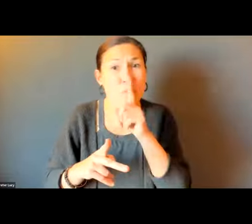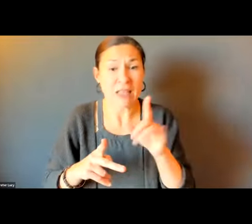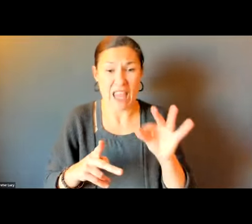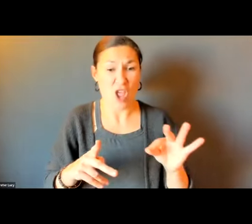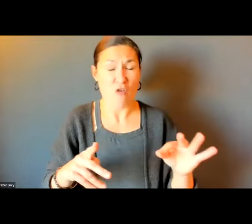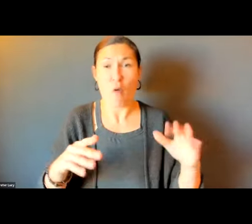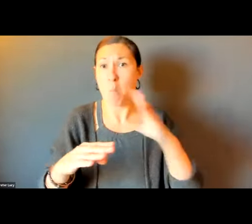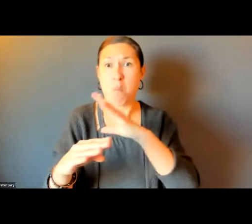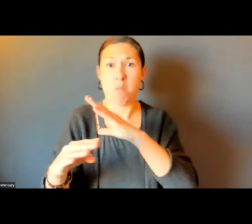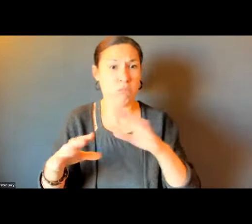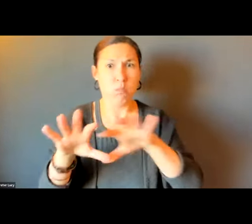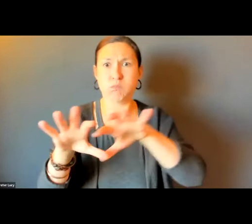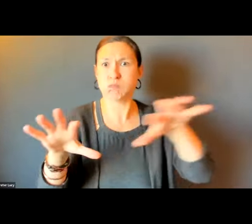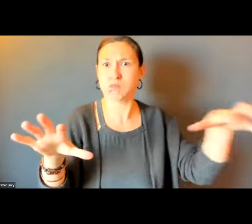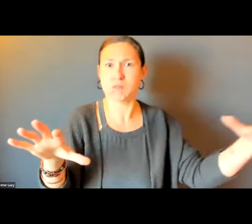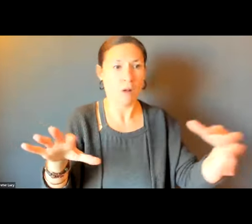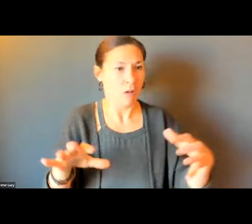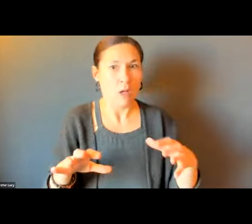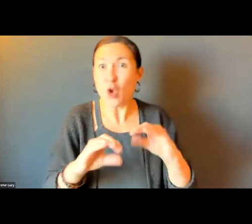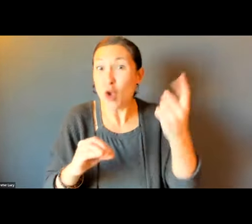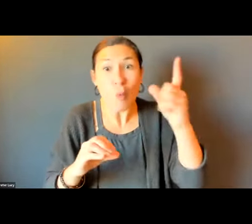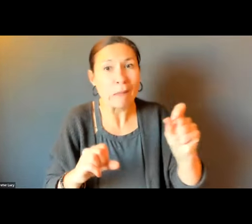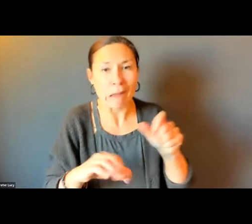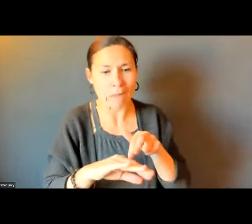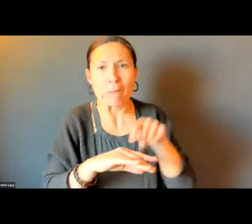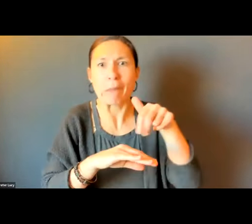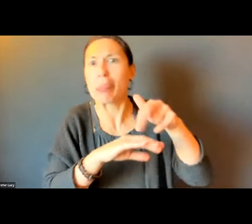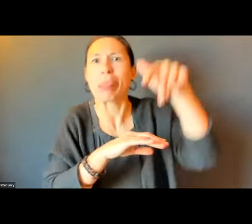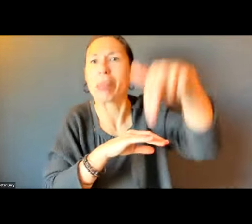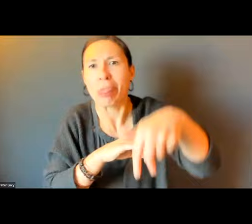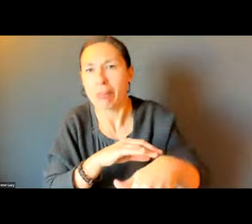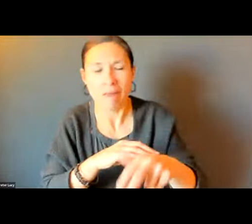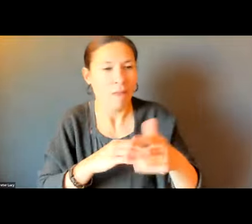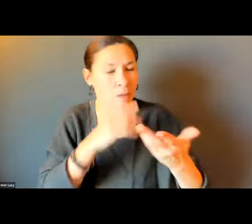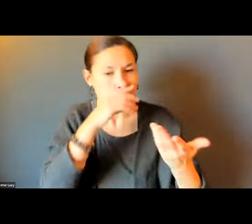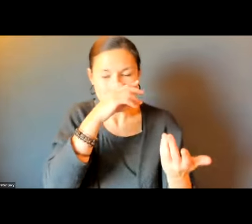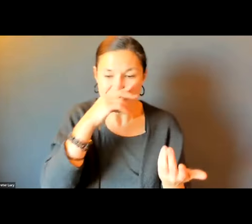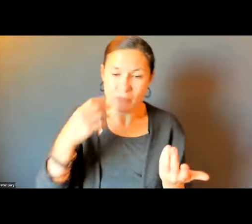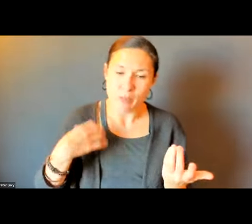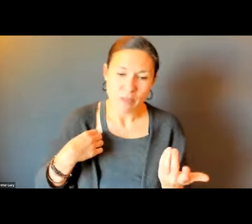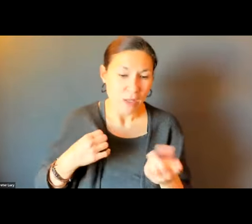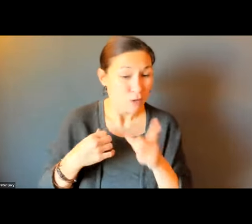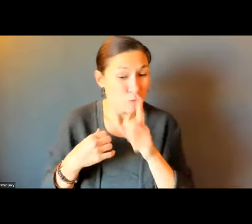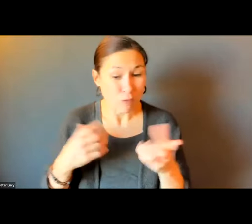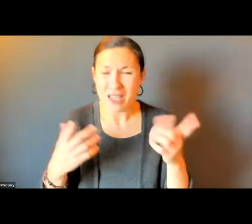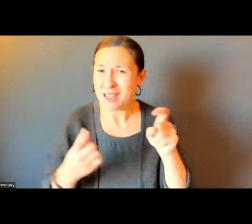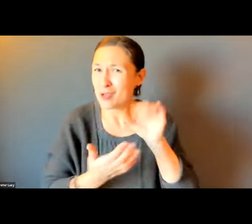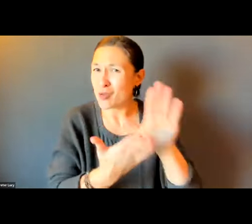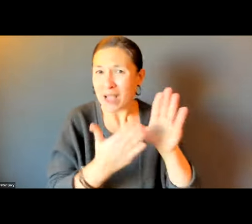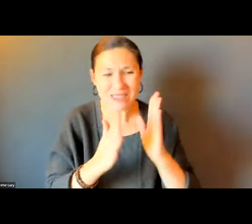JUST FOR PEOPLE WITH DISABILITIES. IF THERE IS A HOLE IN FRONT OF THE BUS STOP, NOBODY CAN GET THERE. THEY ARE ISSUES TO BE